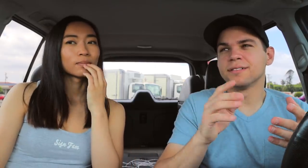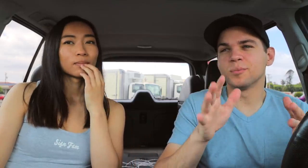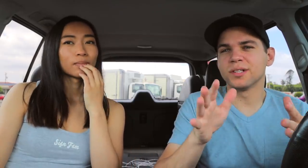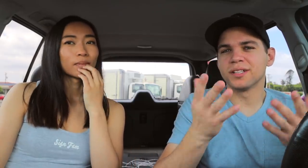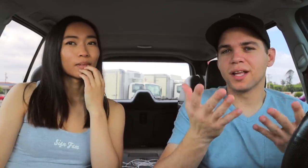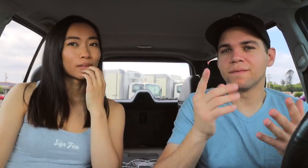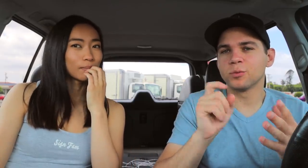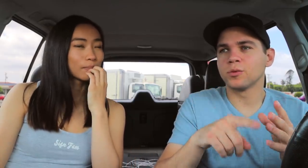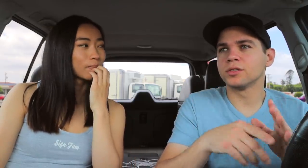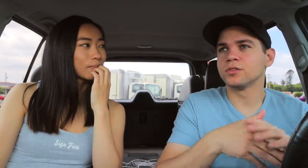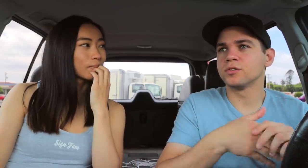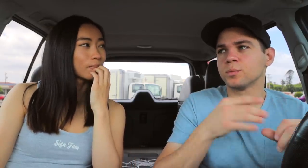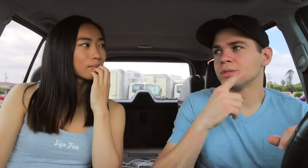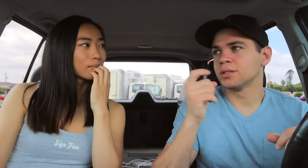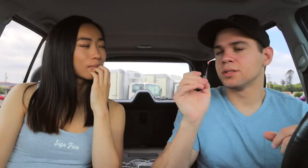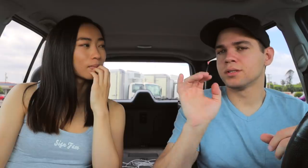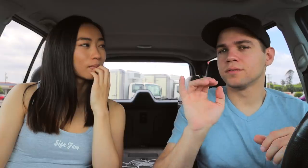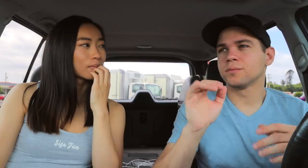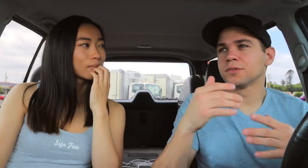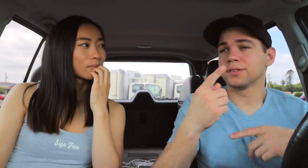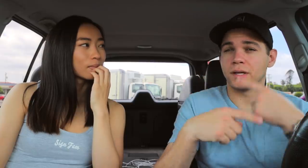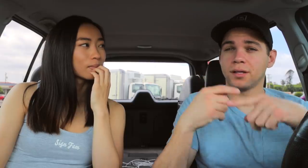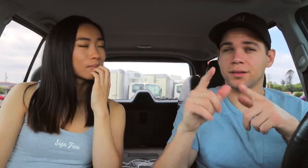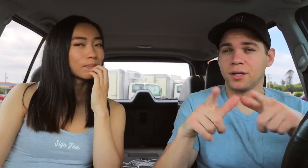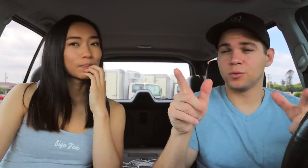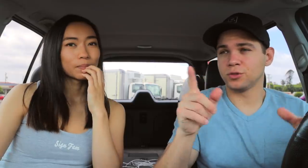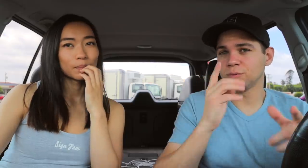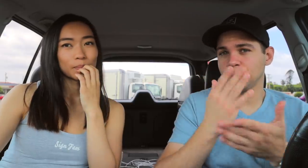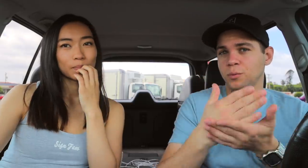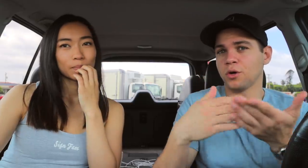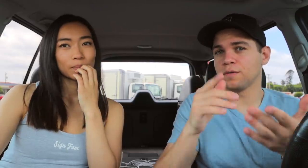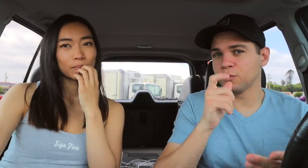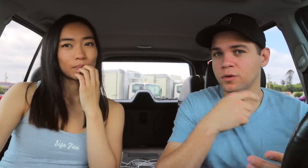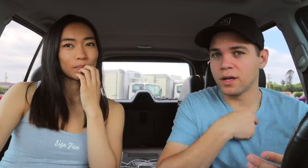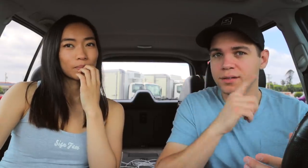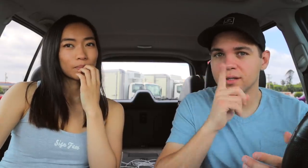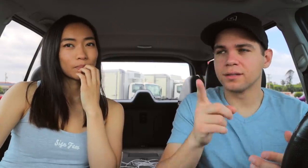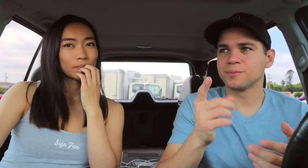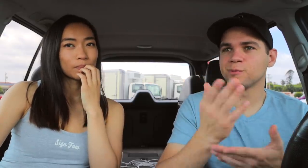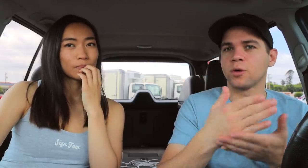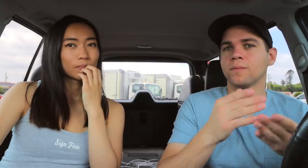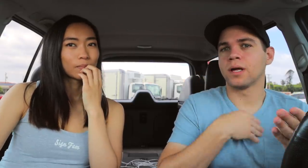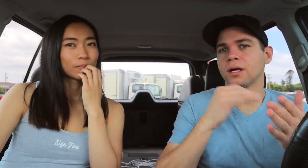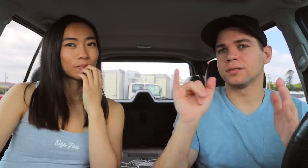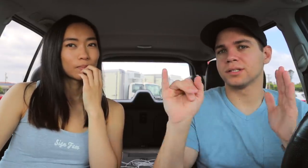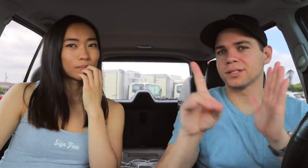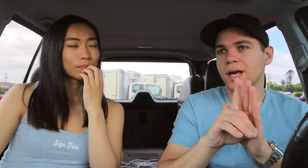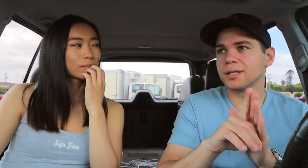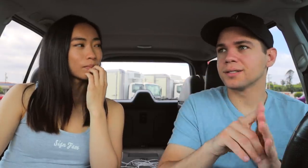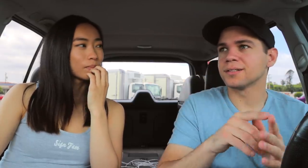Pretty heavy question. Because sign language is really part of who I am, part of my identity.